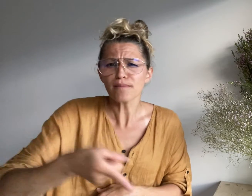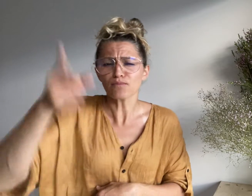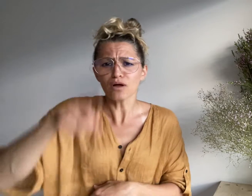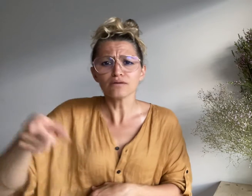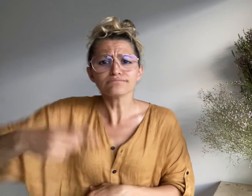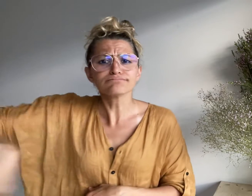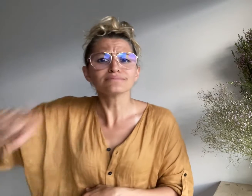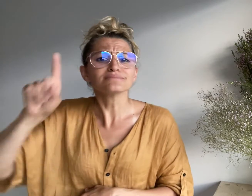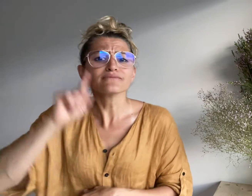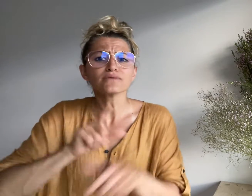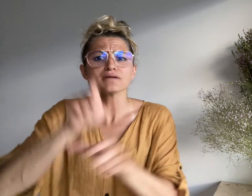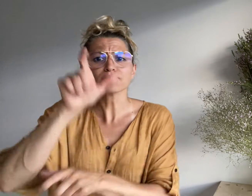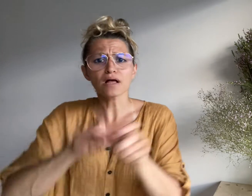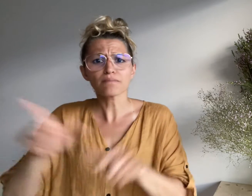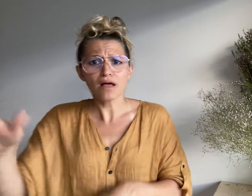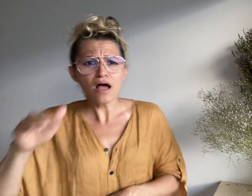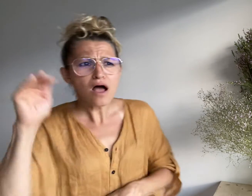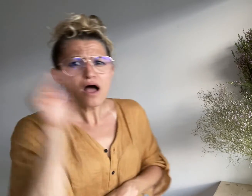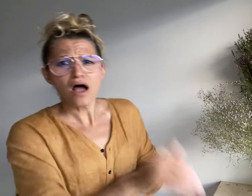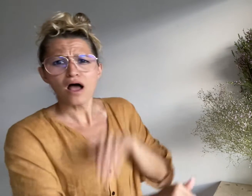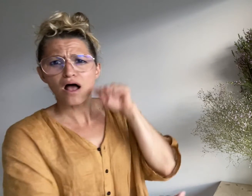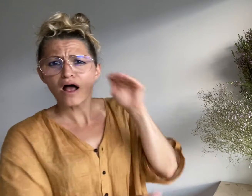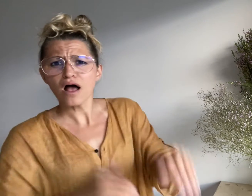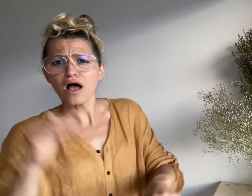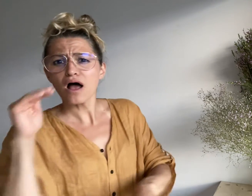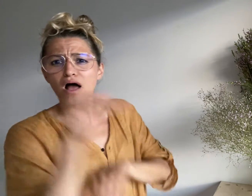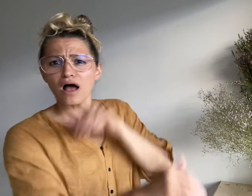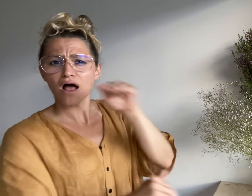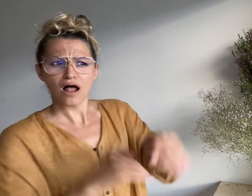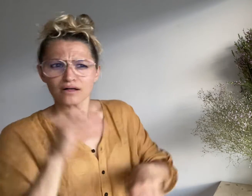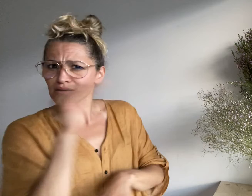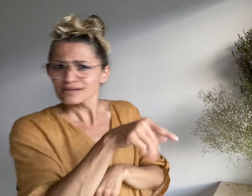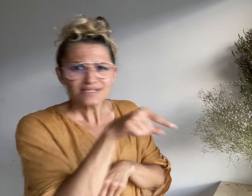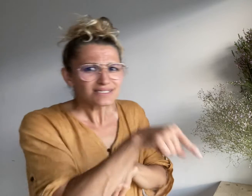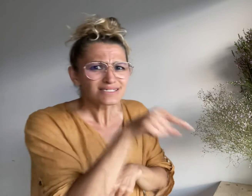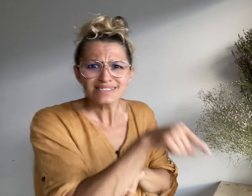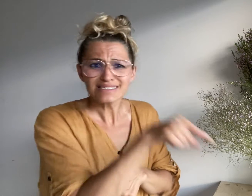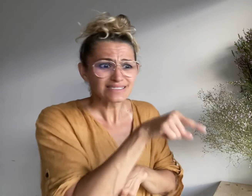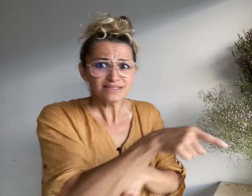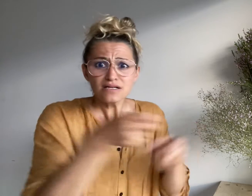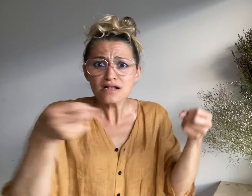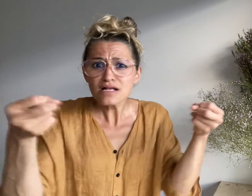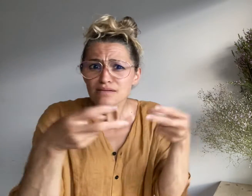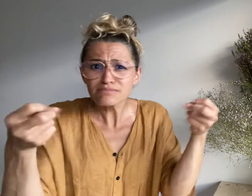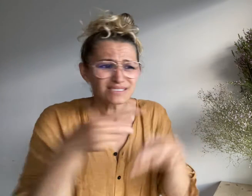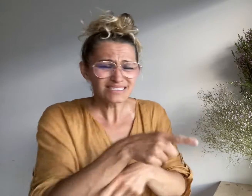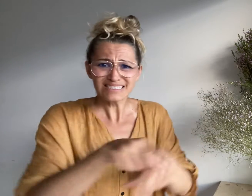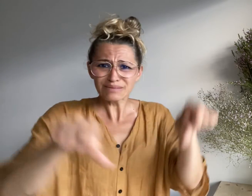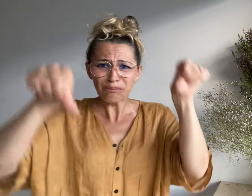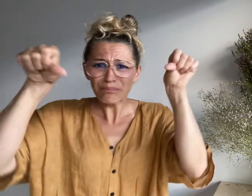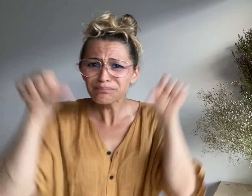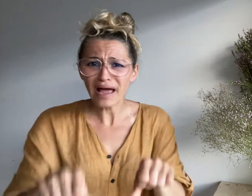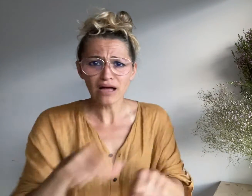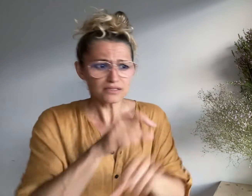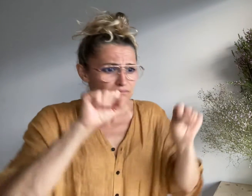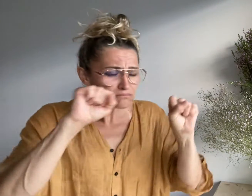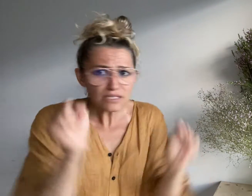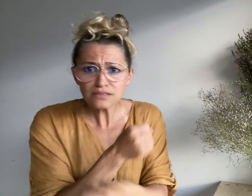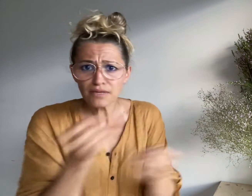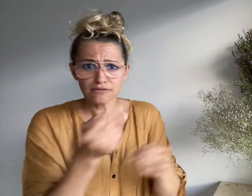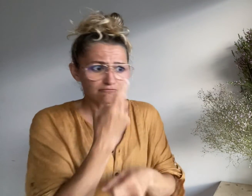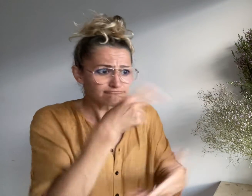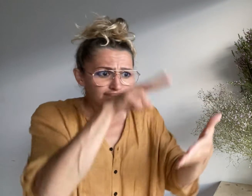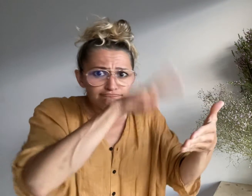months of complaints by Deaf people who said the captions